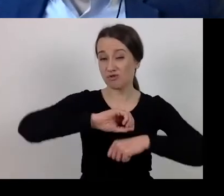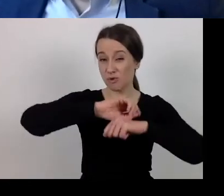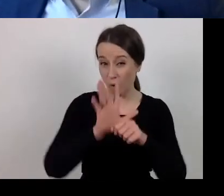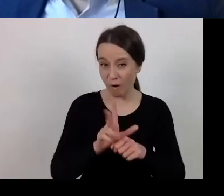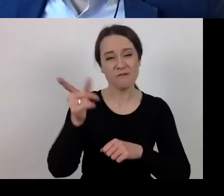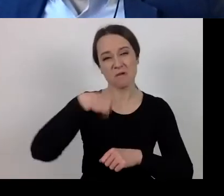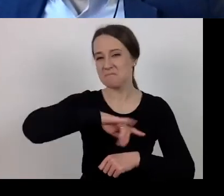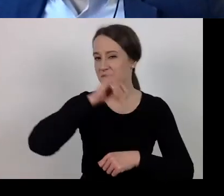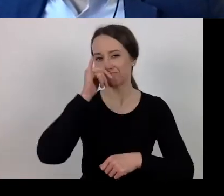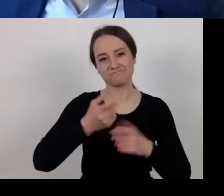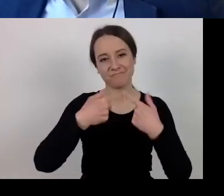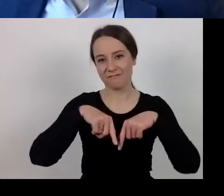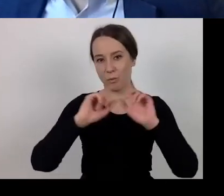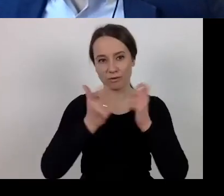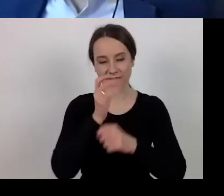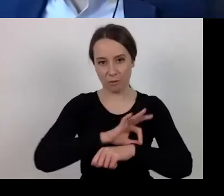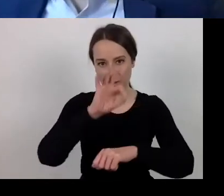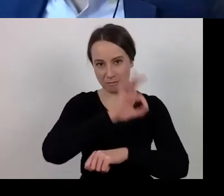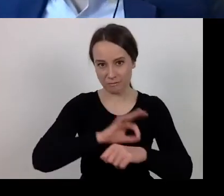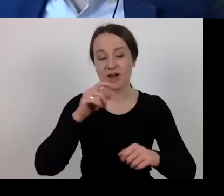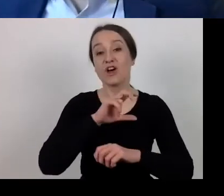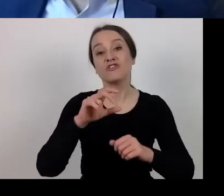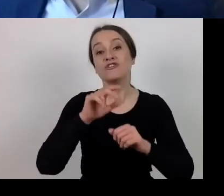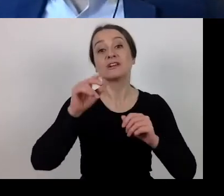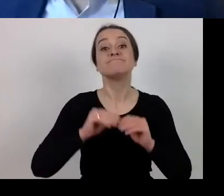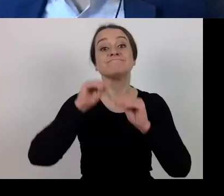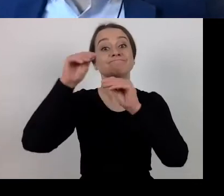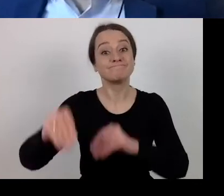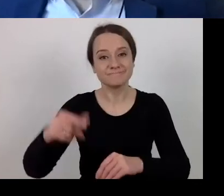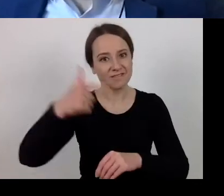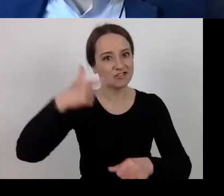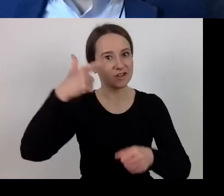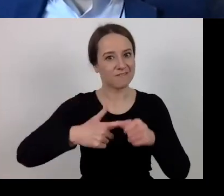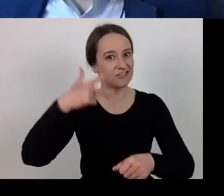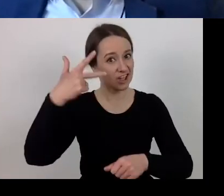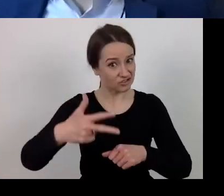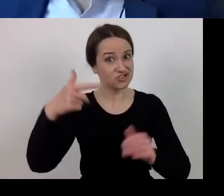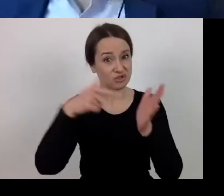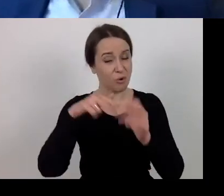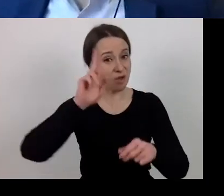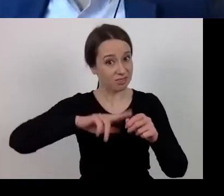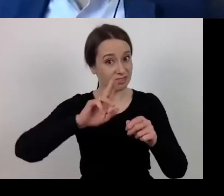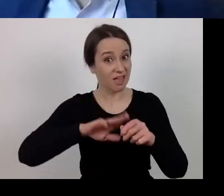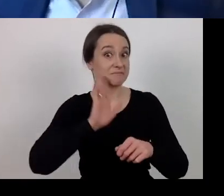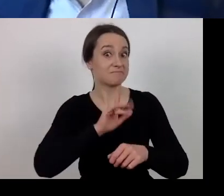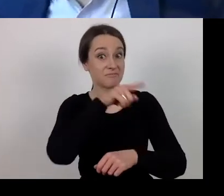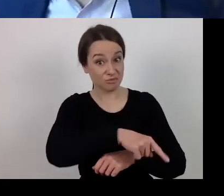Can 31 August 2023 be the end-date for the 2014-2020 perspective?".